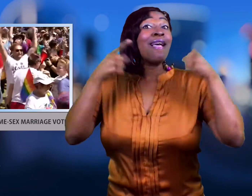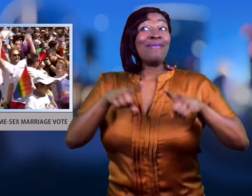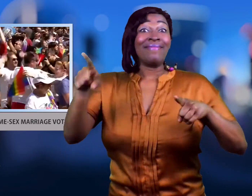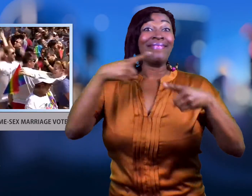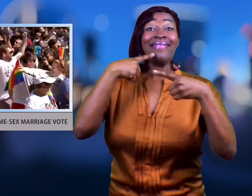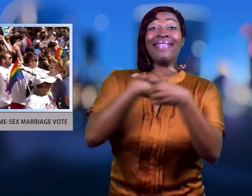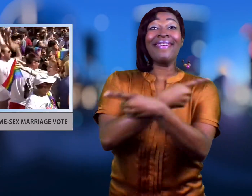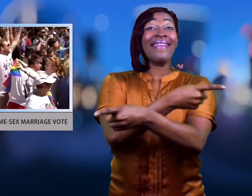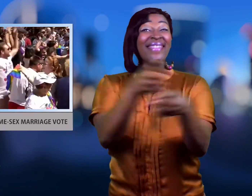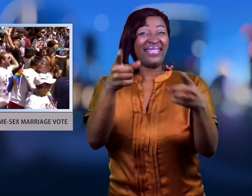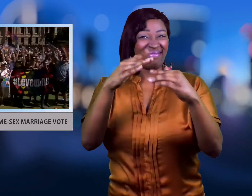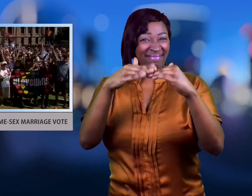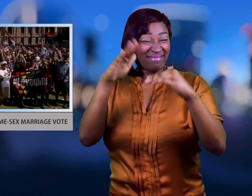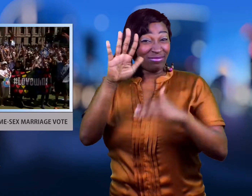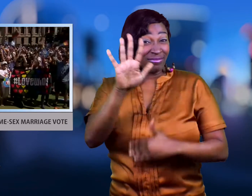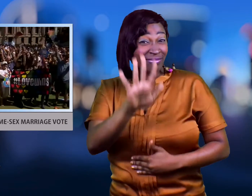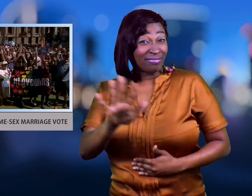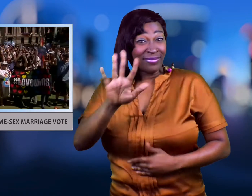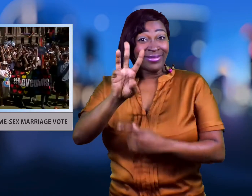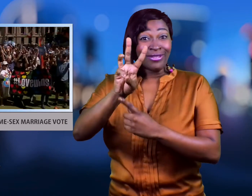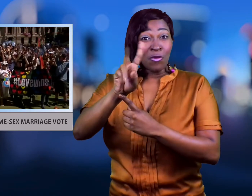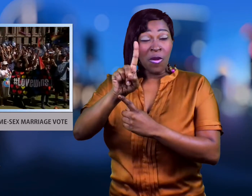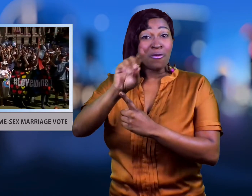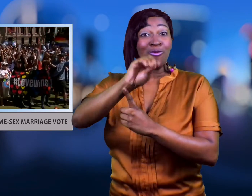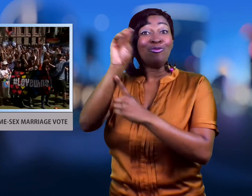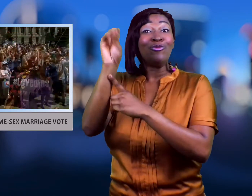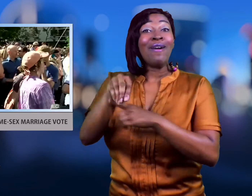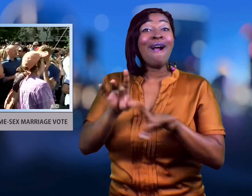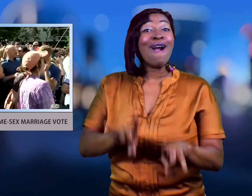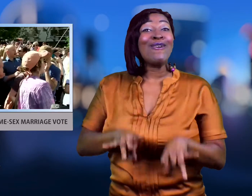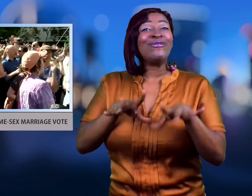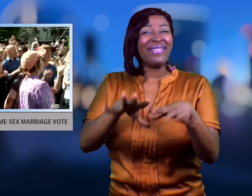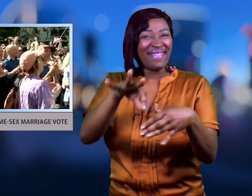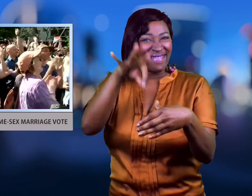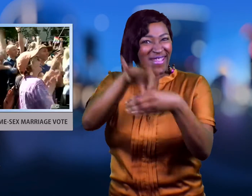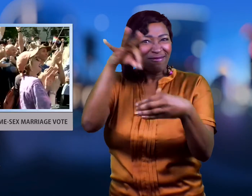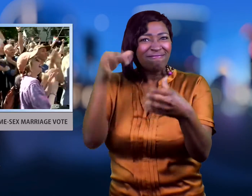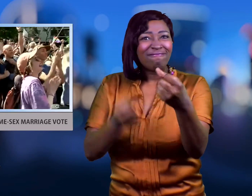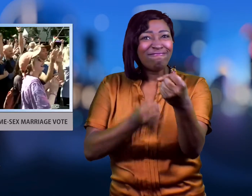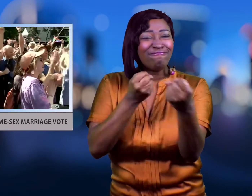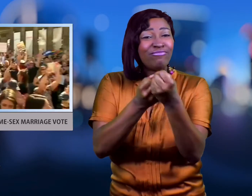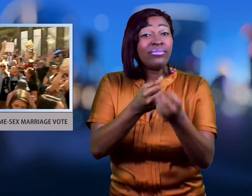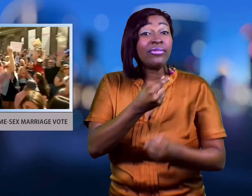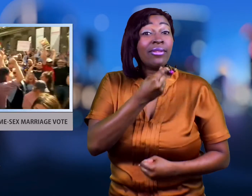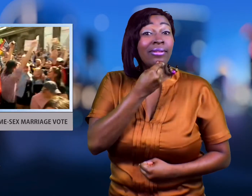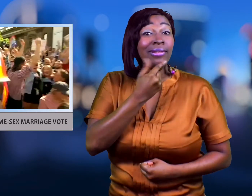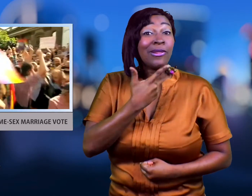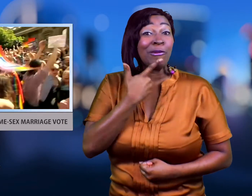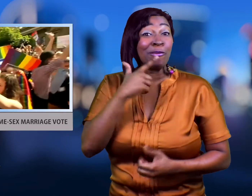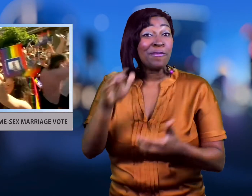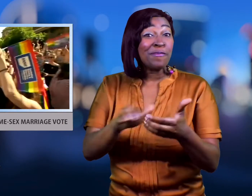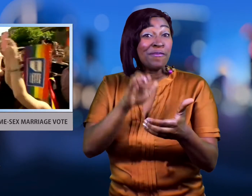When he announced that at least 61 percent of Australians voted in favor of marriage equality